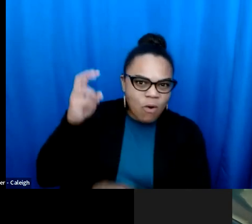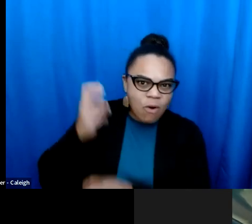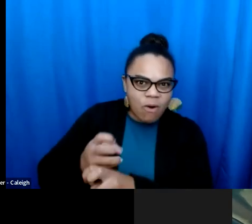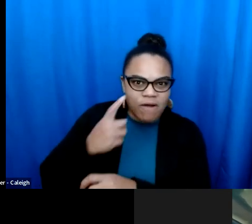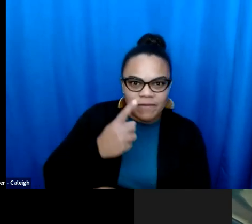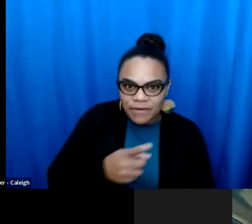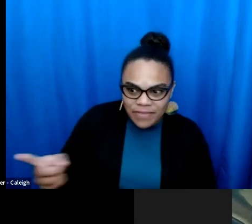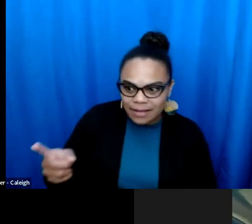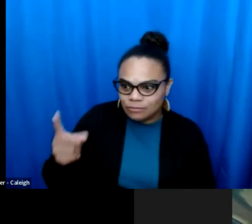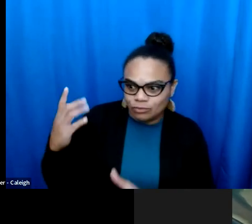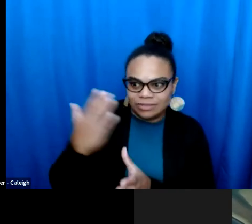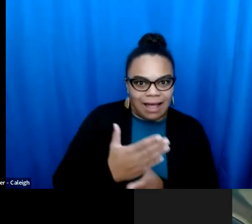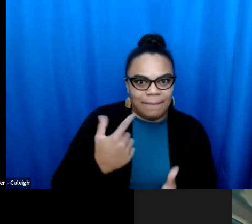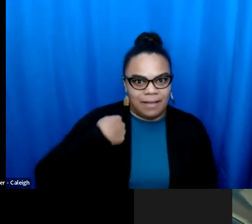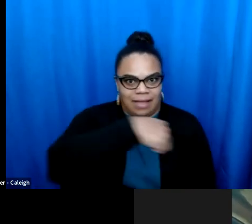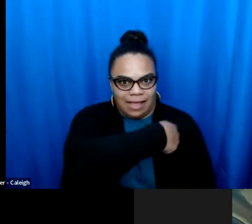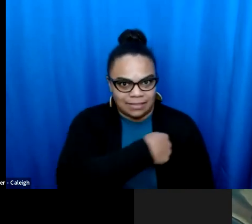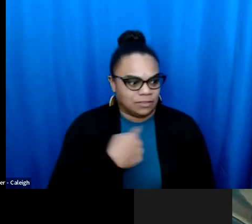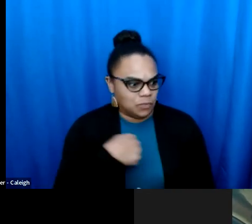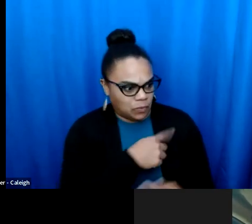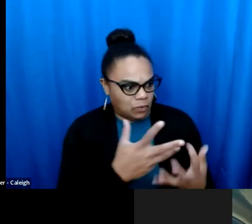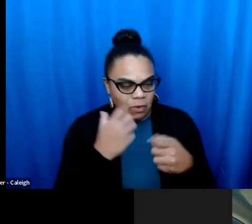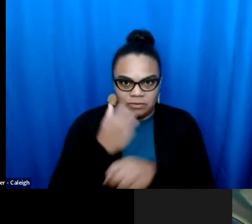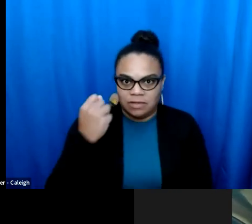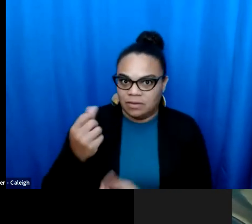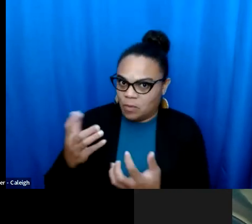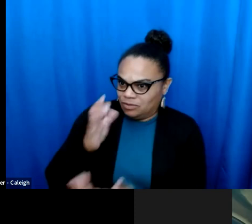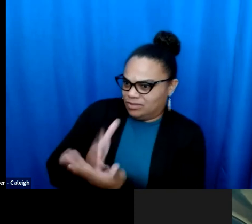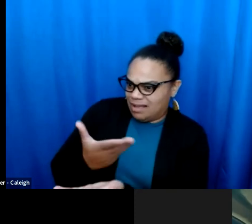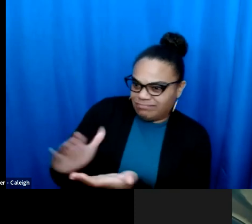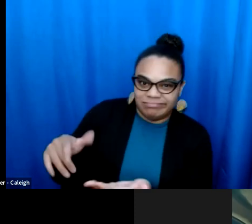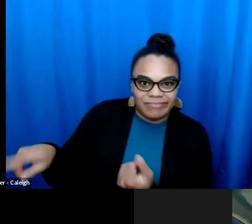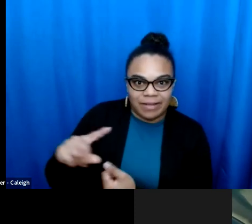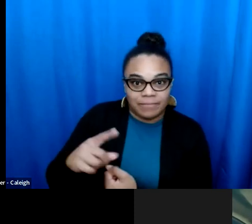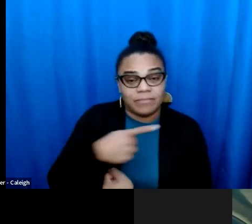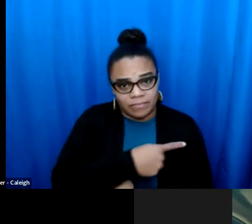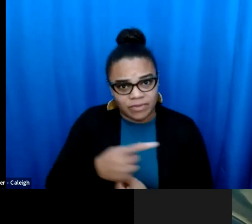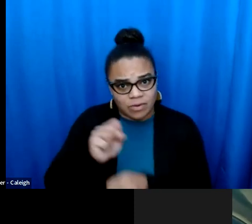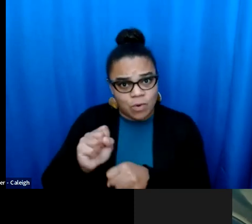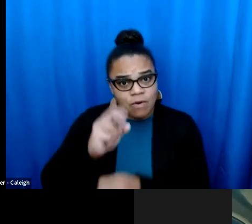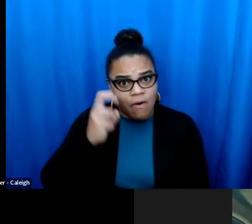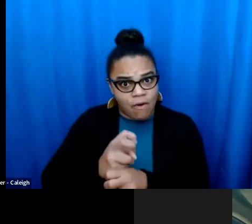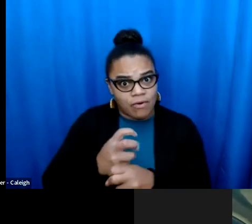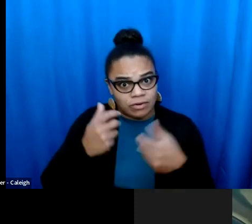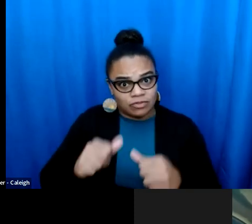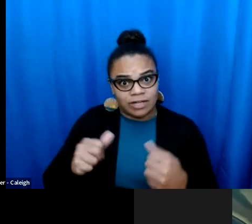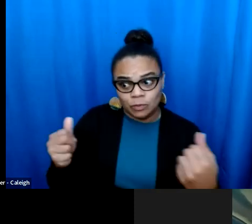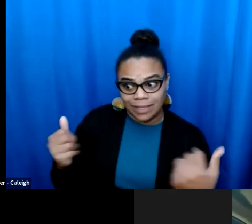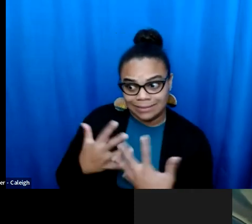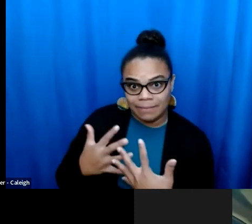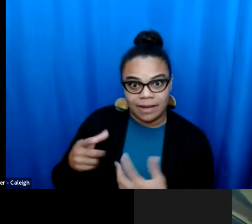So that's not the lesson they took. They did not engage in a period of deep self-reflection after loop Is that what they said is so Can we make it harder class surveys How can we make it harder for people? for the people [broken audio] how can we make it